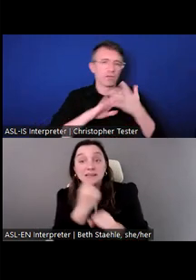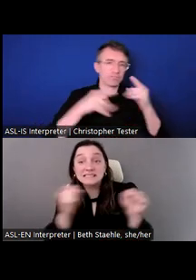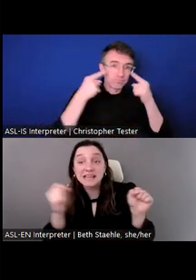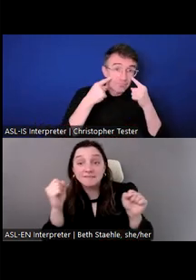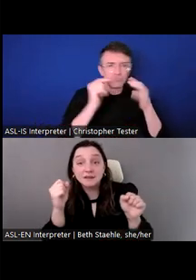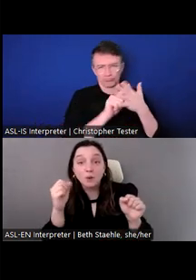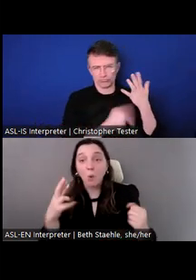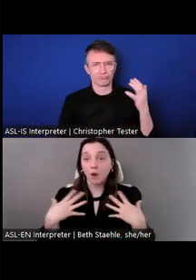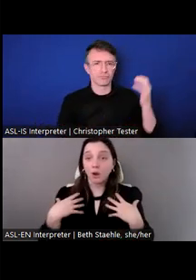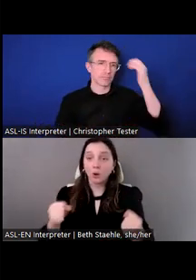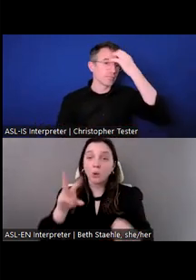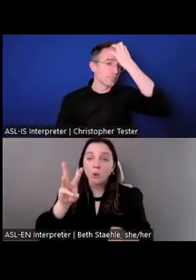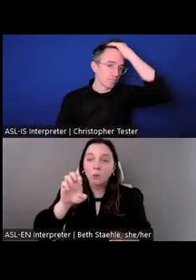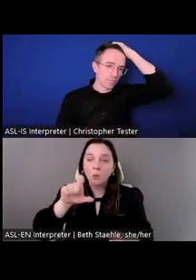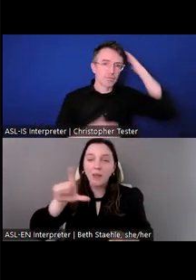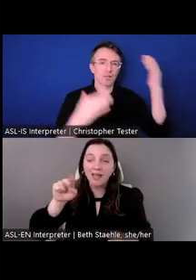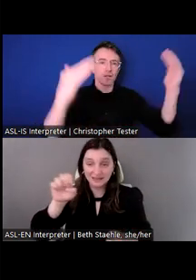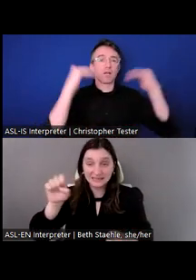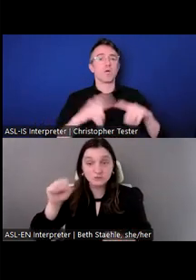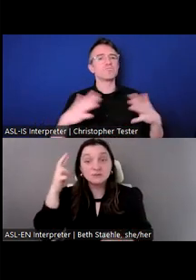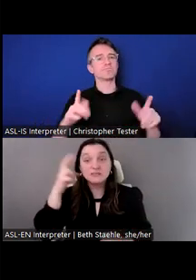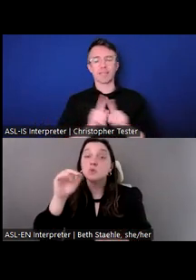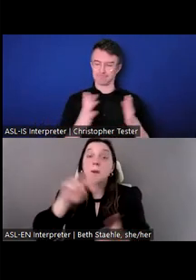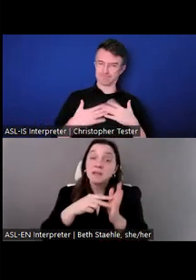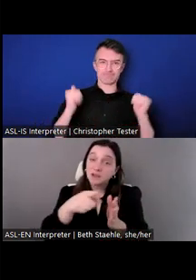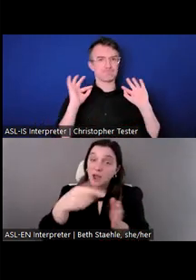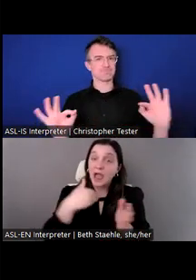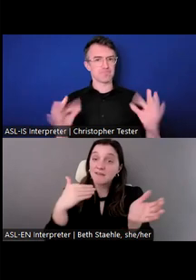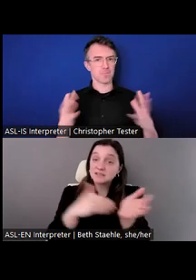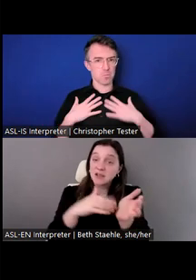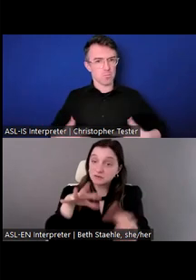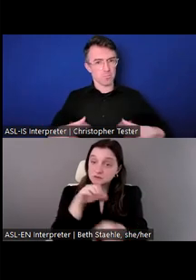need to run to the doctor's office, also, if we need a mental break, we can use that